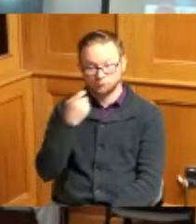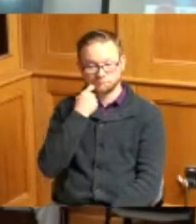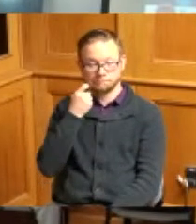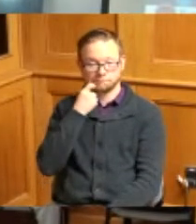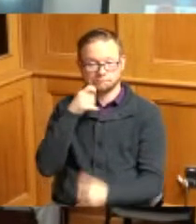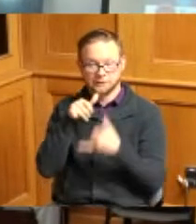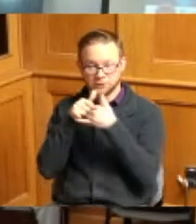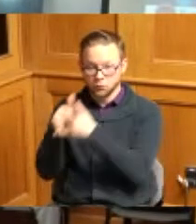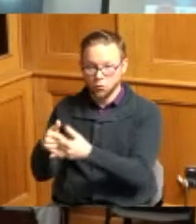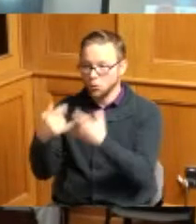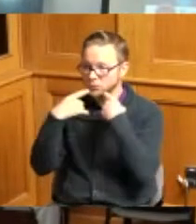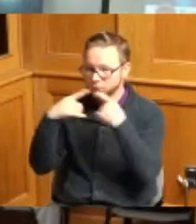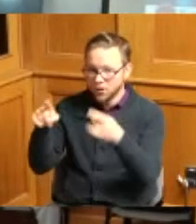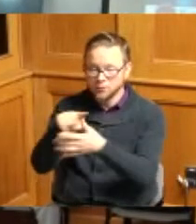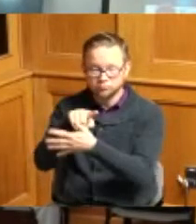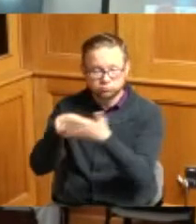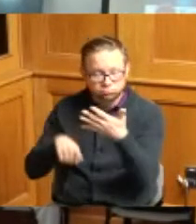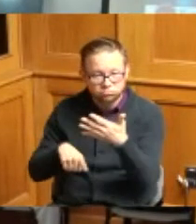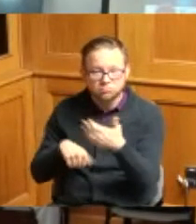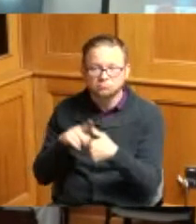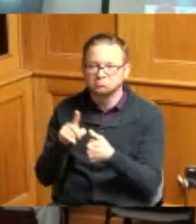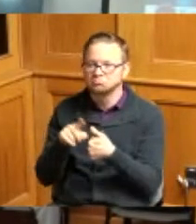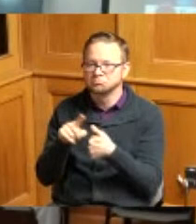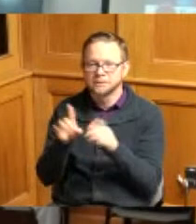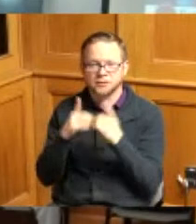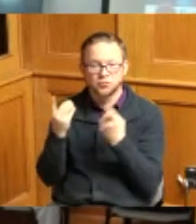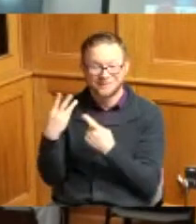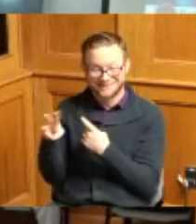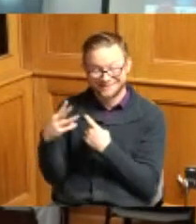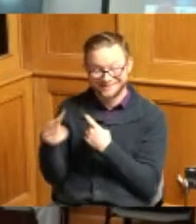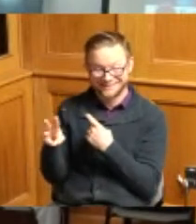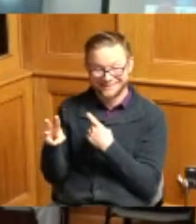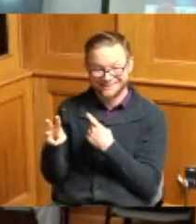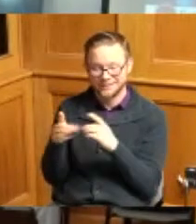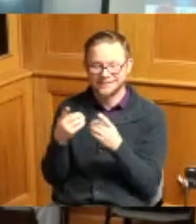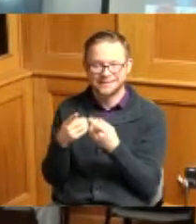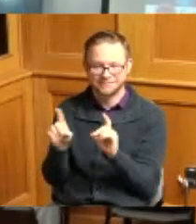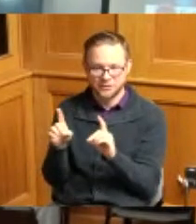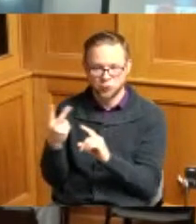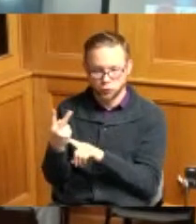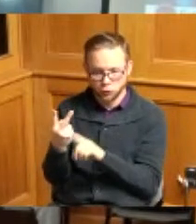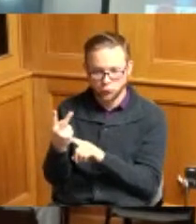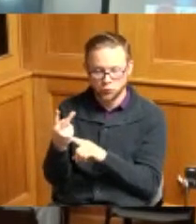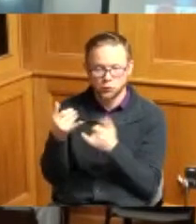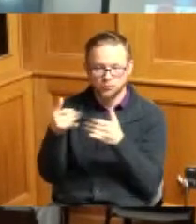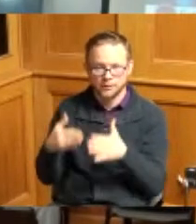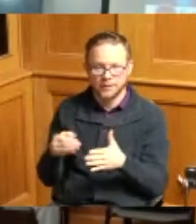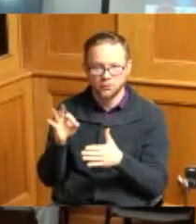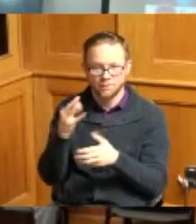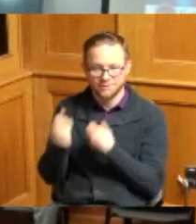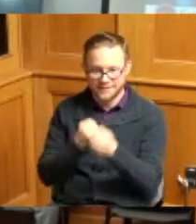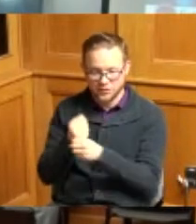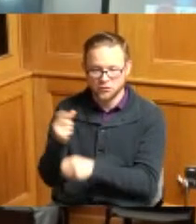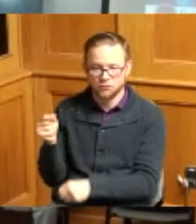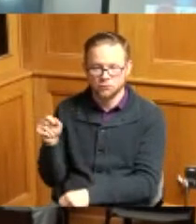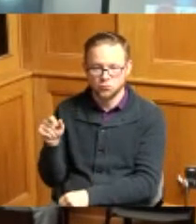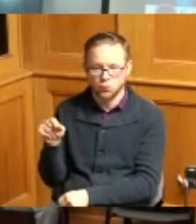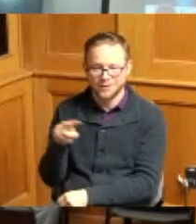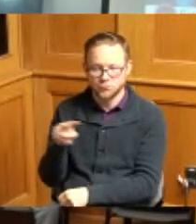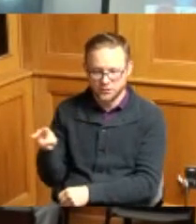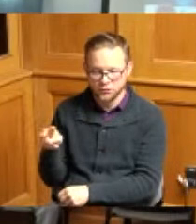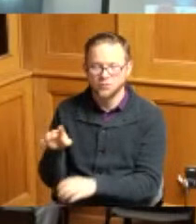and accomplishments includes district 16 division 2 player of the year in 2022 district 16 division